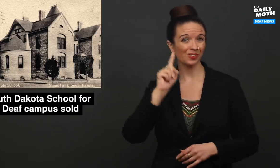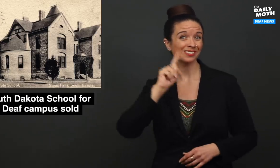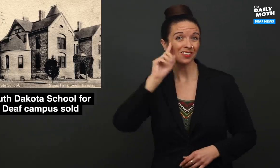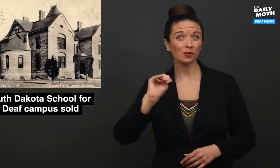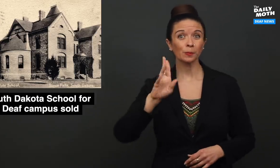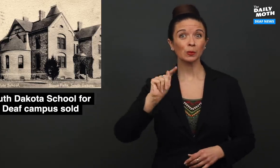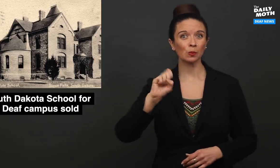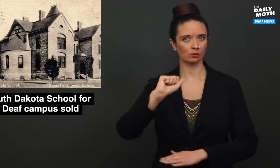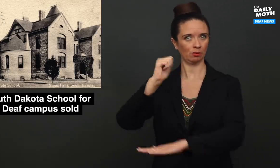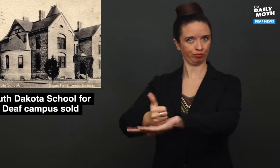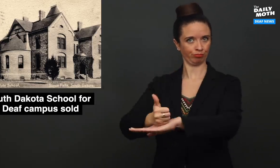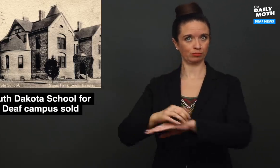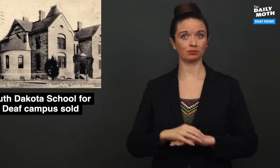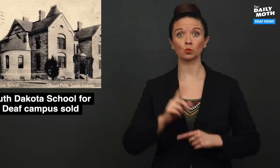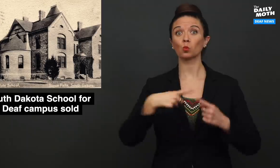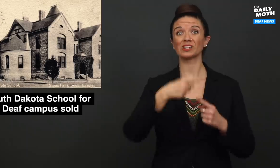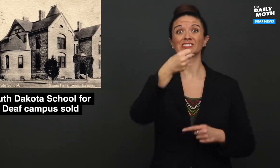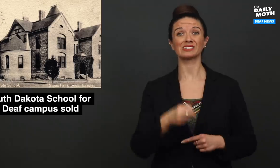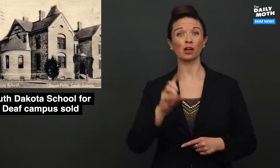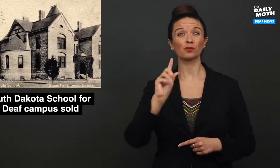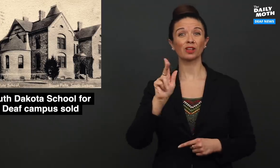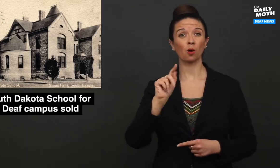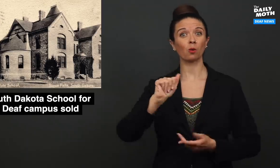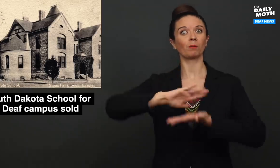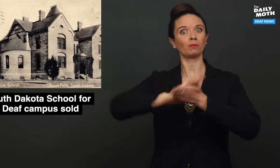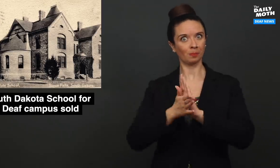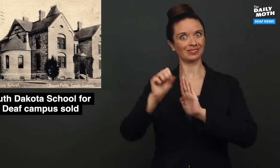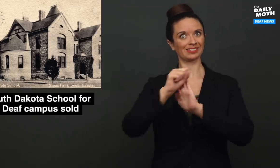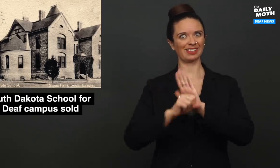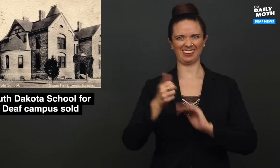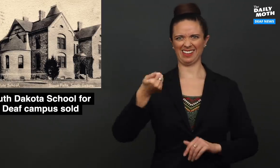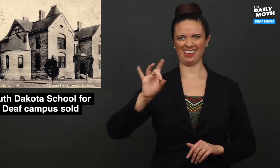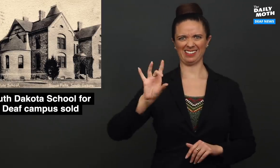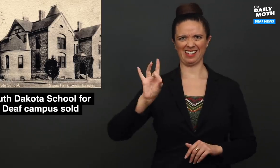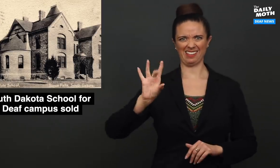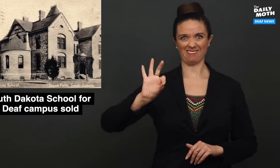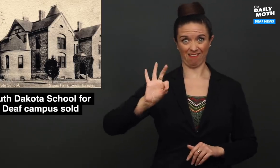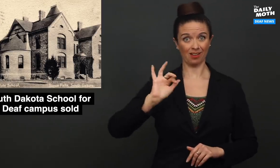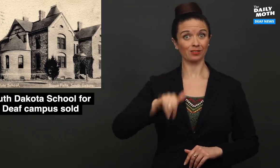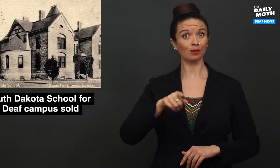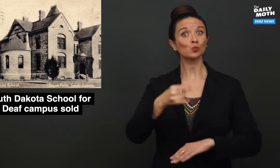for Deaf Mutes was set up. When South Dakota became a state in 1889,